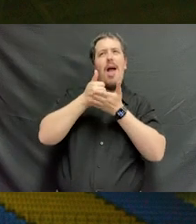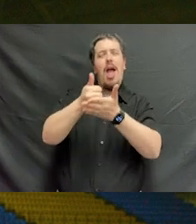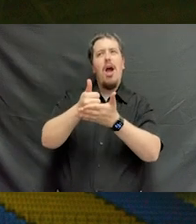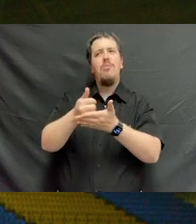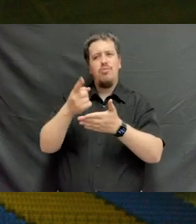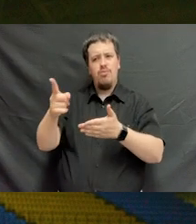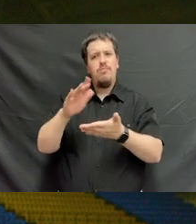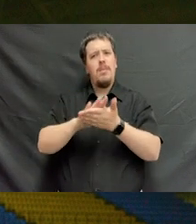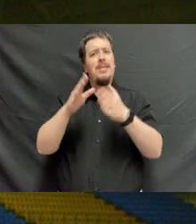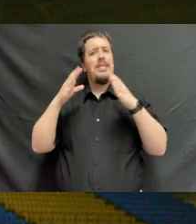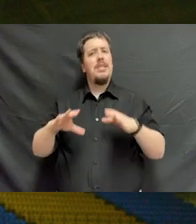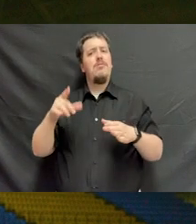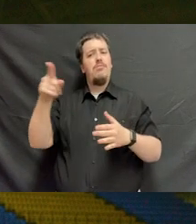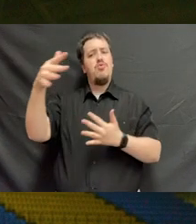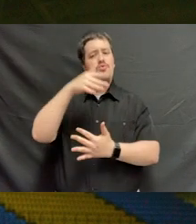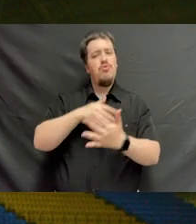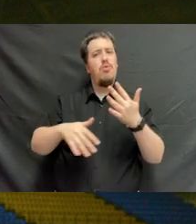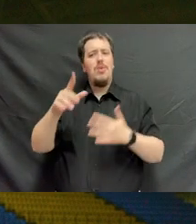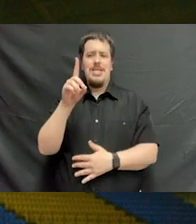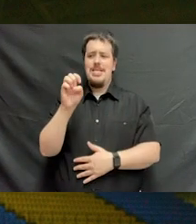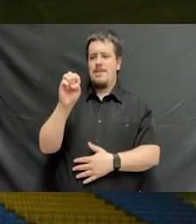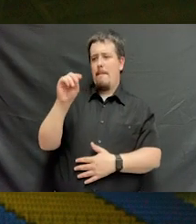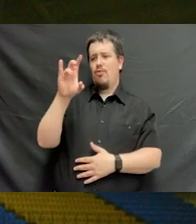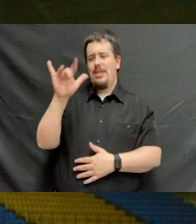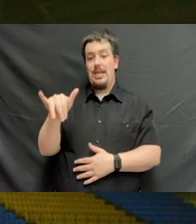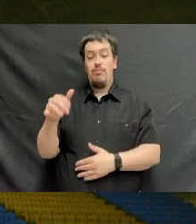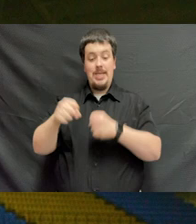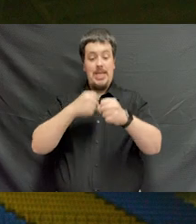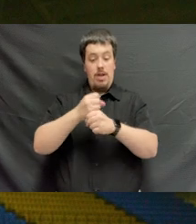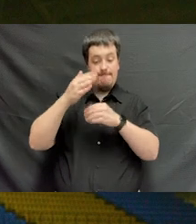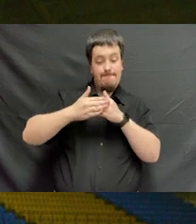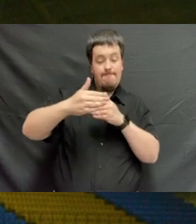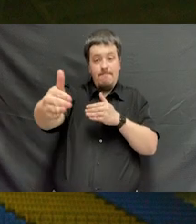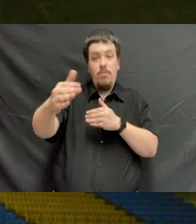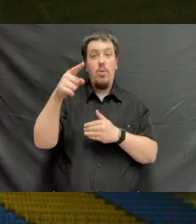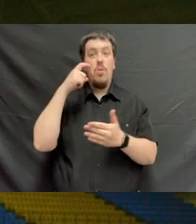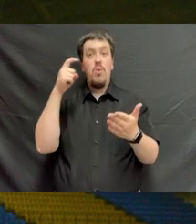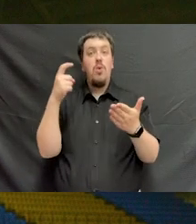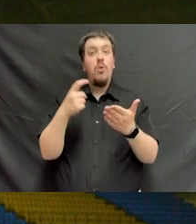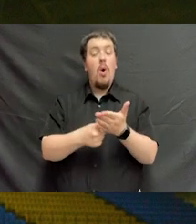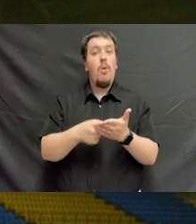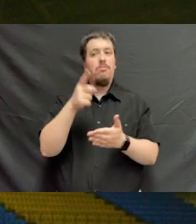as citizens of our social democracy. In the years to come, you will realize that they are the ones